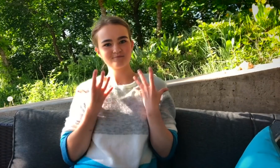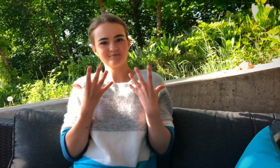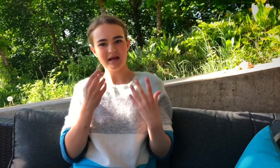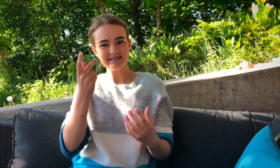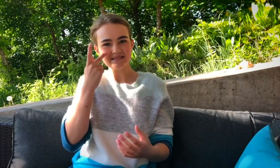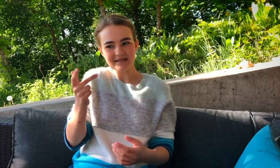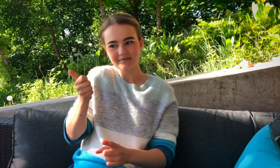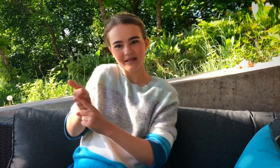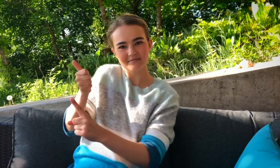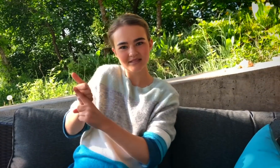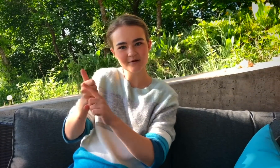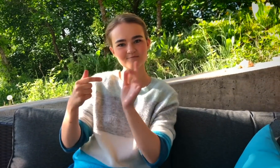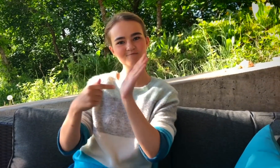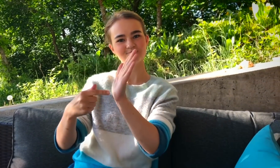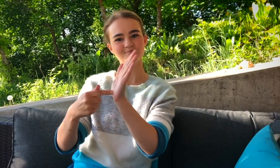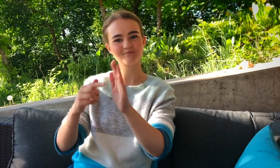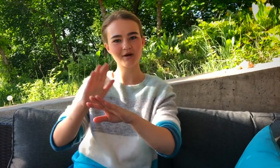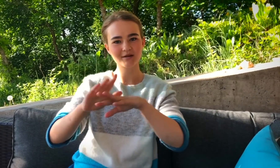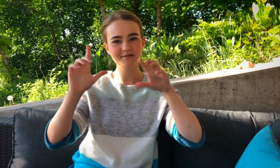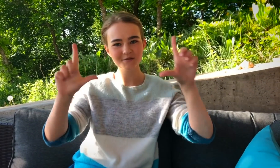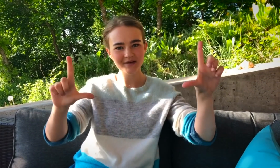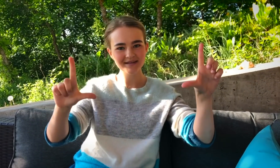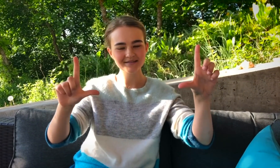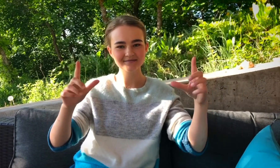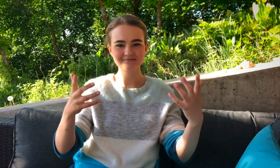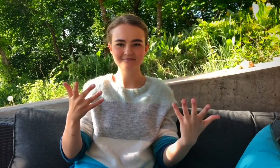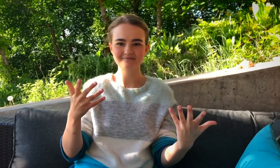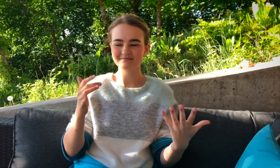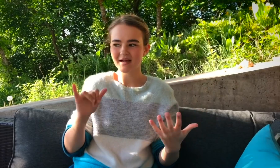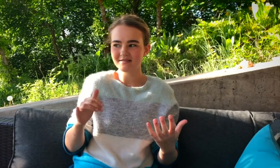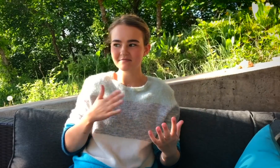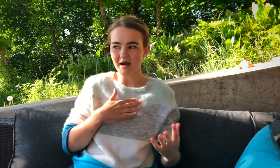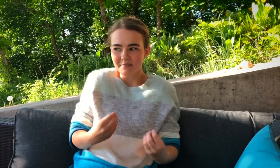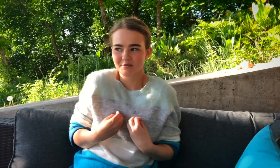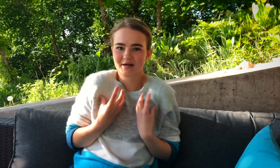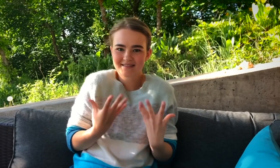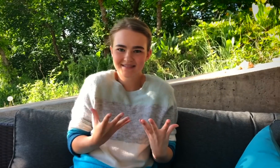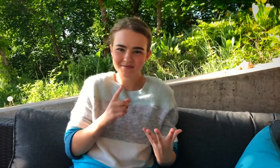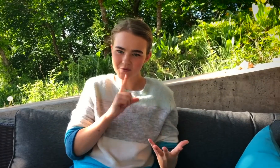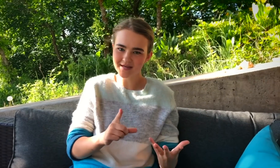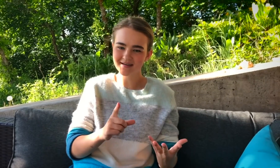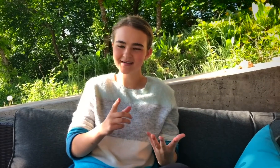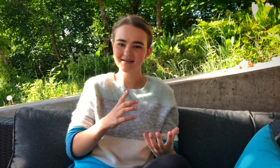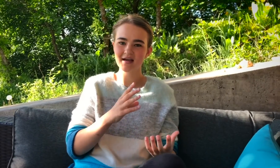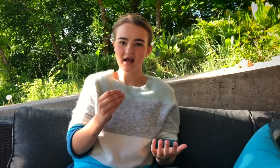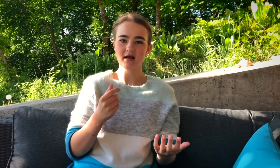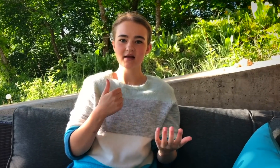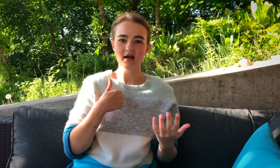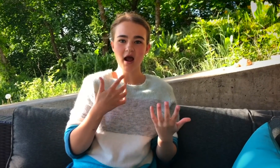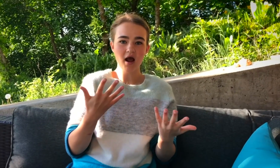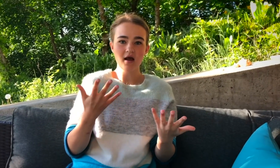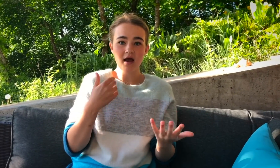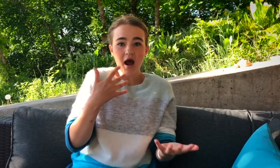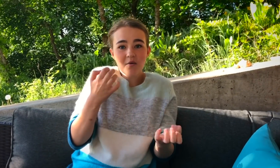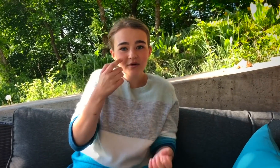WHEN THEY SEE THEMSELVES REPRESENTED ON SCREEN. THAT IS MY INSPIRATION NOW.